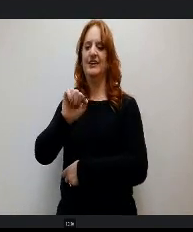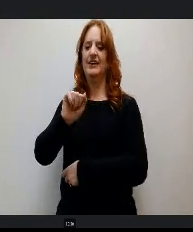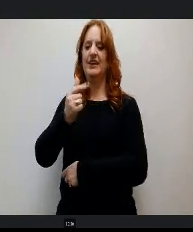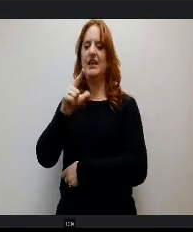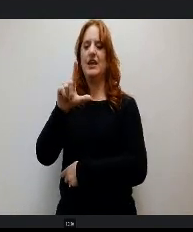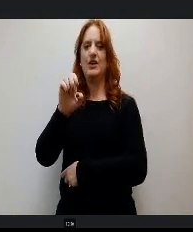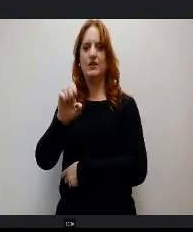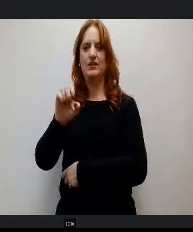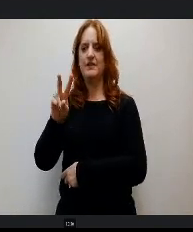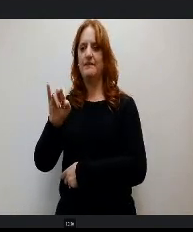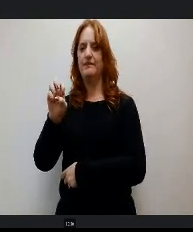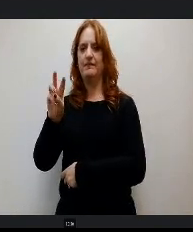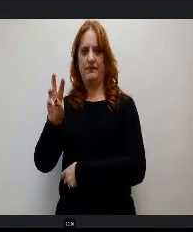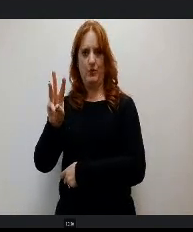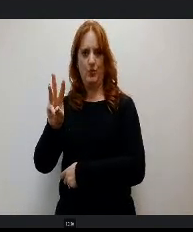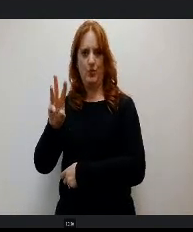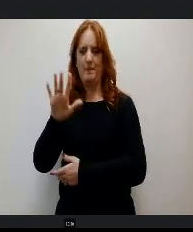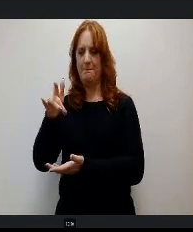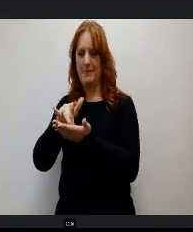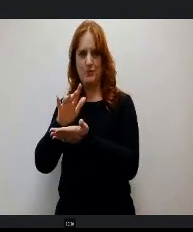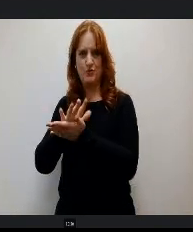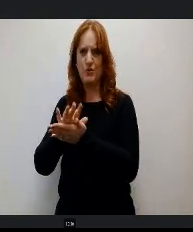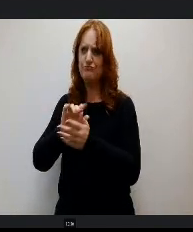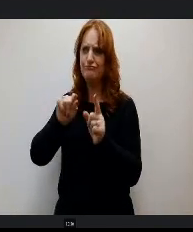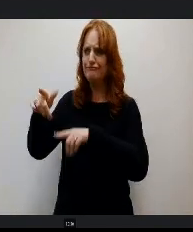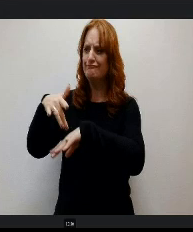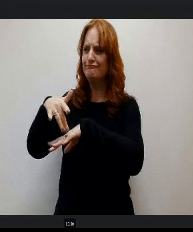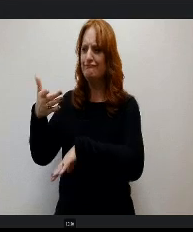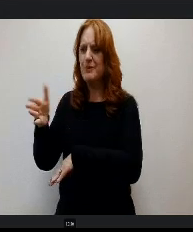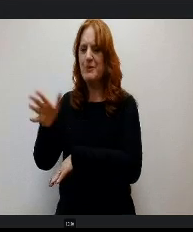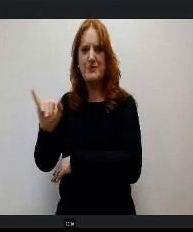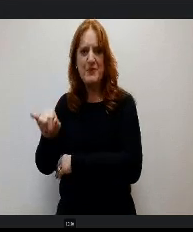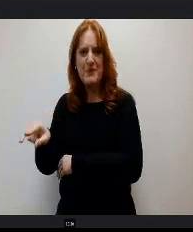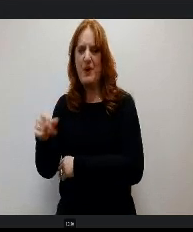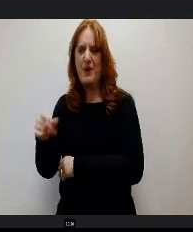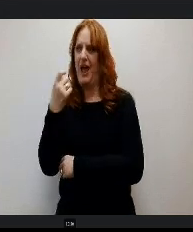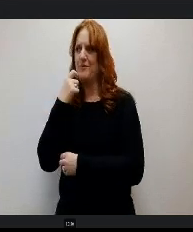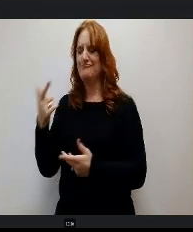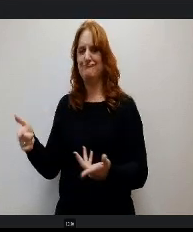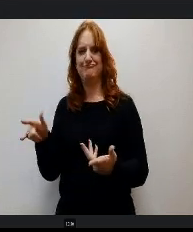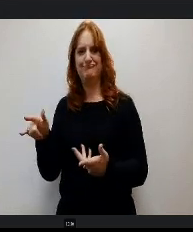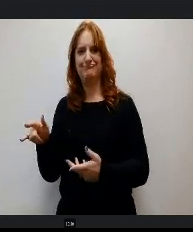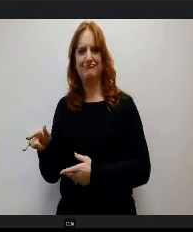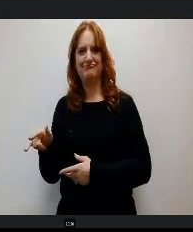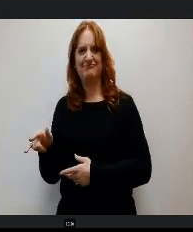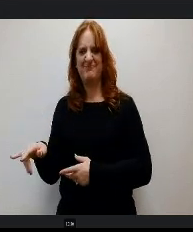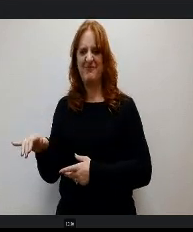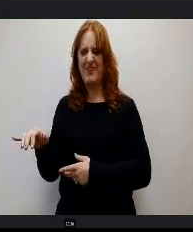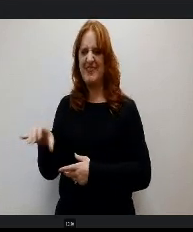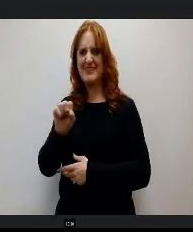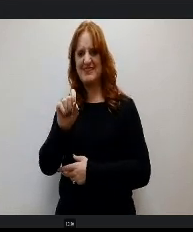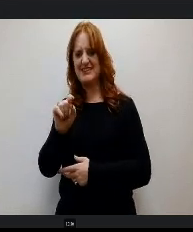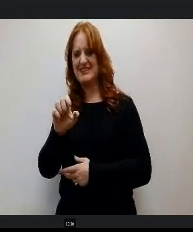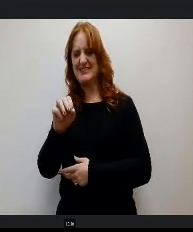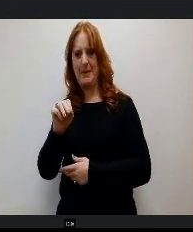n and I had a chance to do a visit there and we were just fascinated with the STEM projects and we're